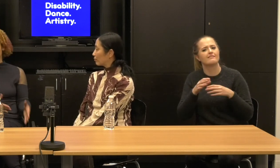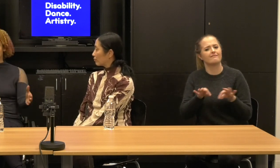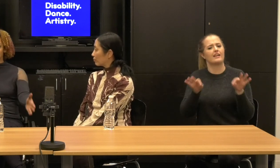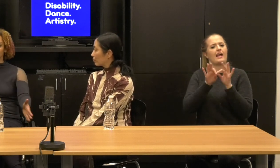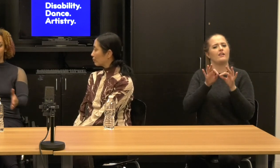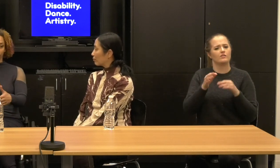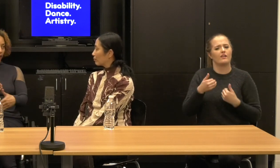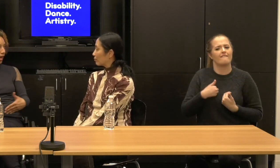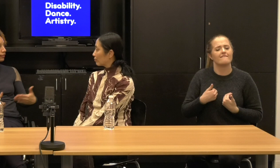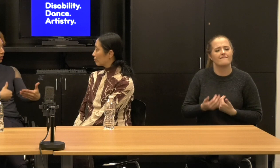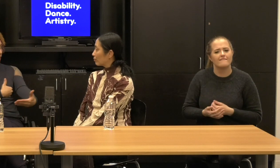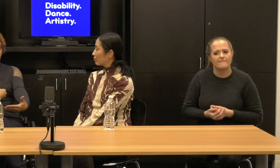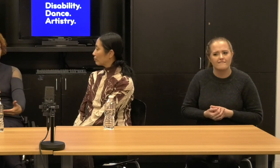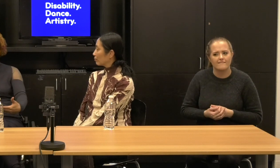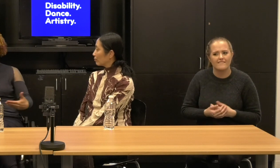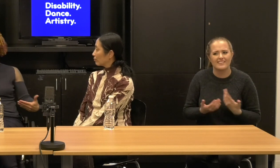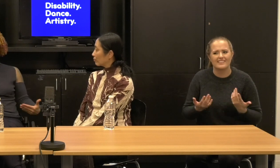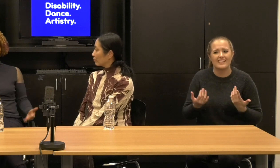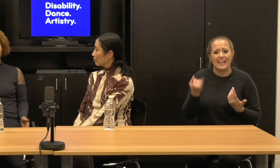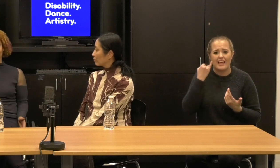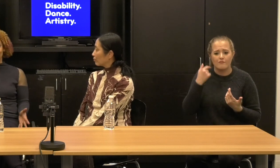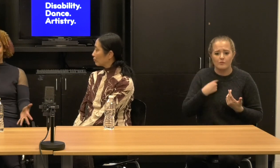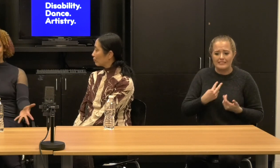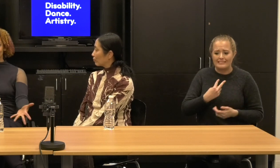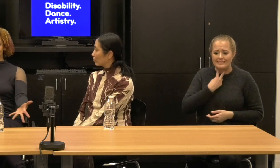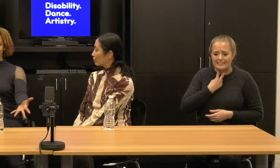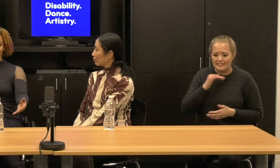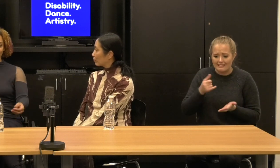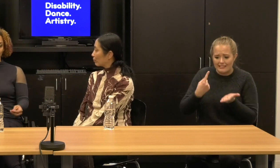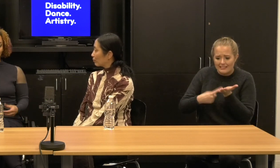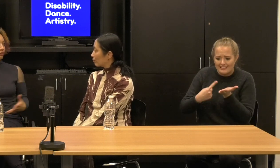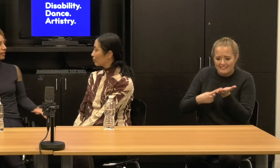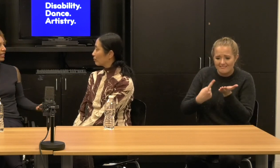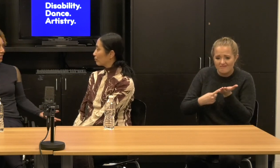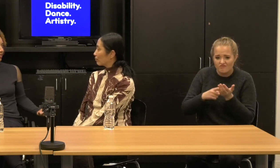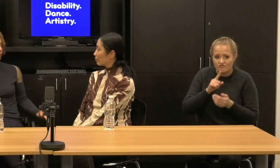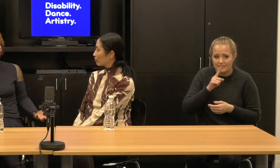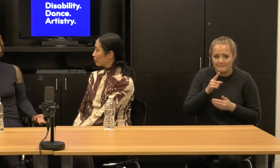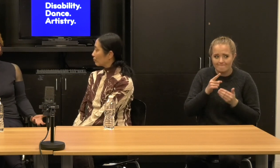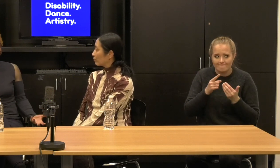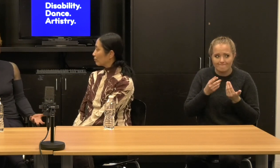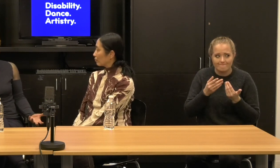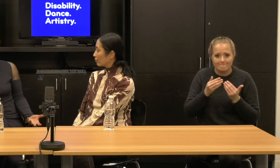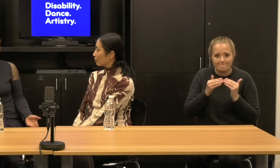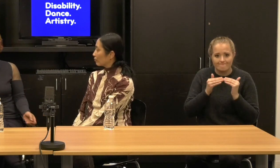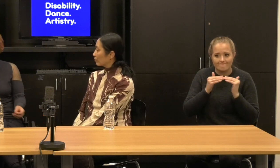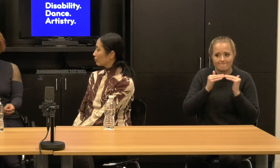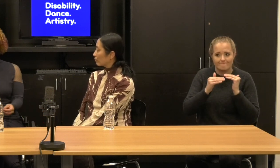If we're caught in that dynamic and then we aren't really in the work and I want to be